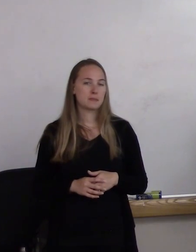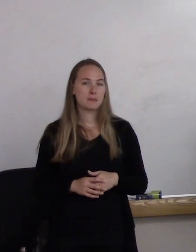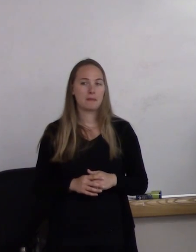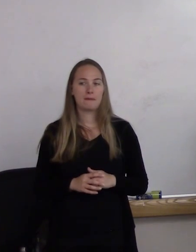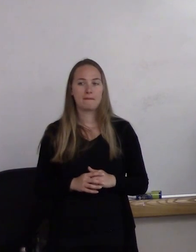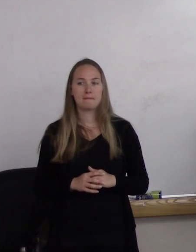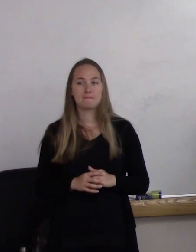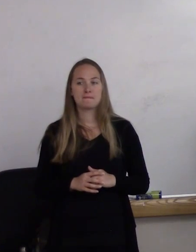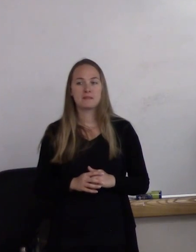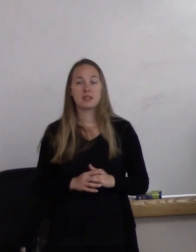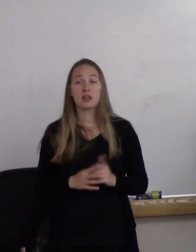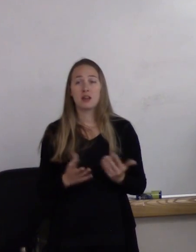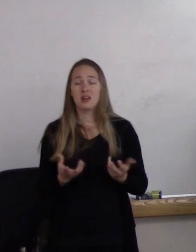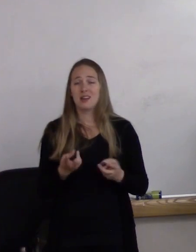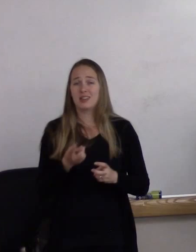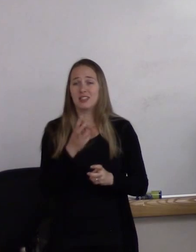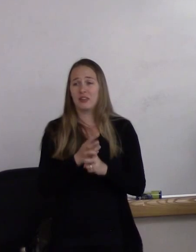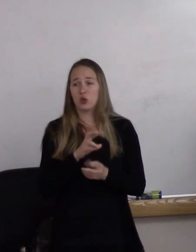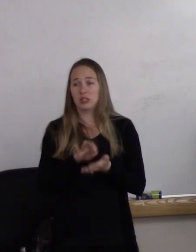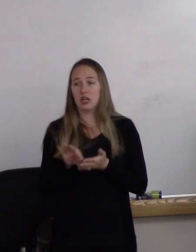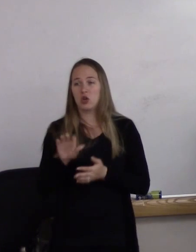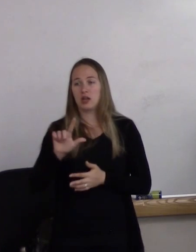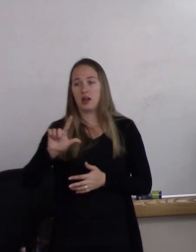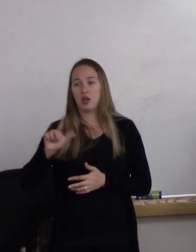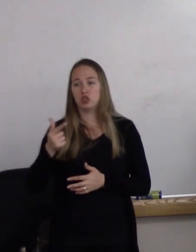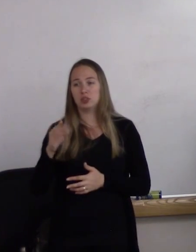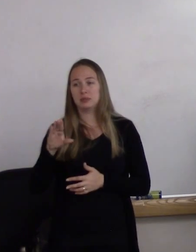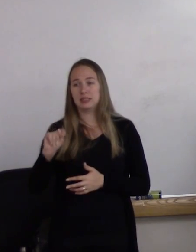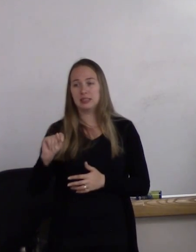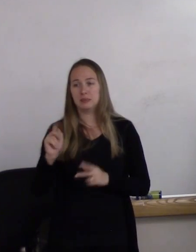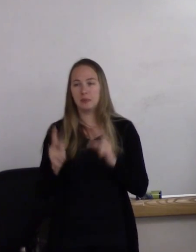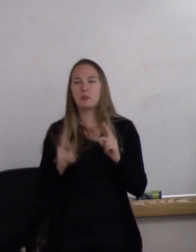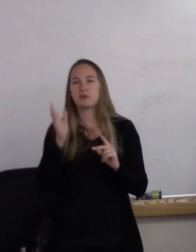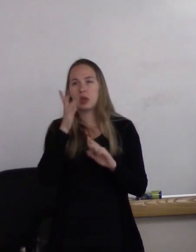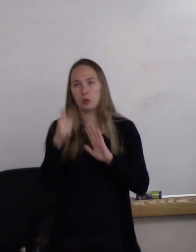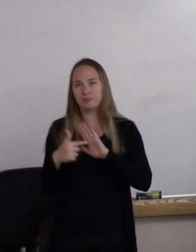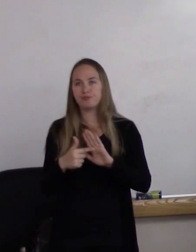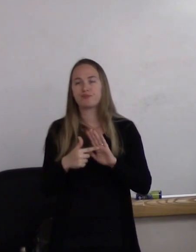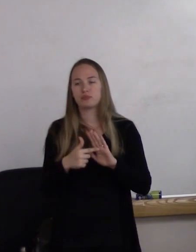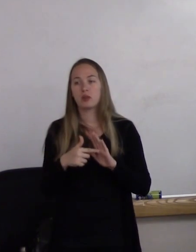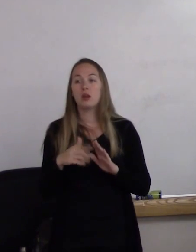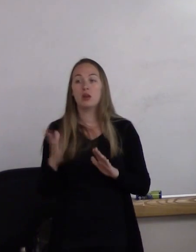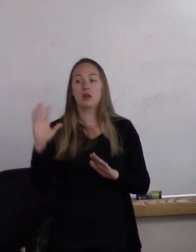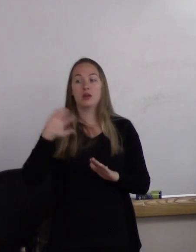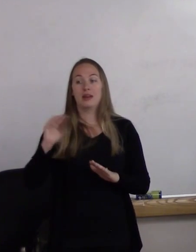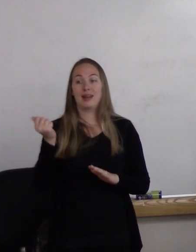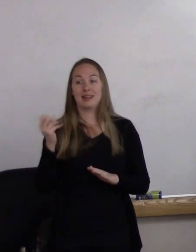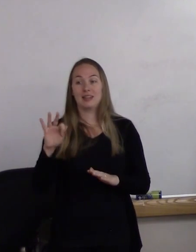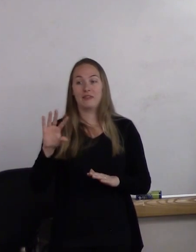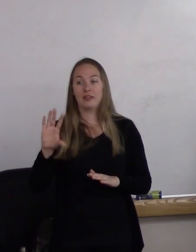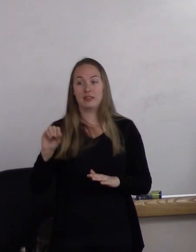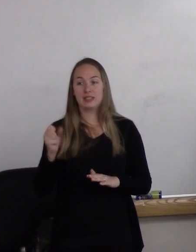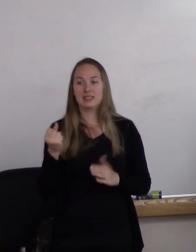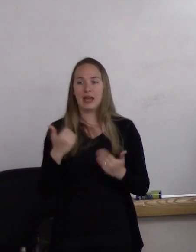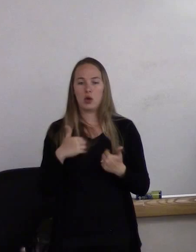It's even difficult to count LGBT people, and I'll give you an example. Back in the 1950s, there was a researcher named Kinsey.